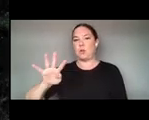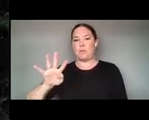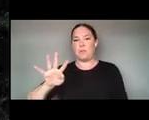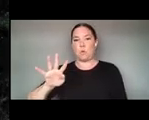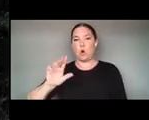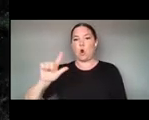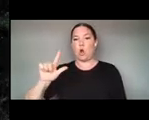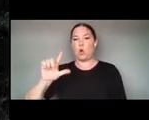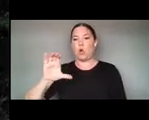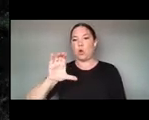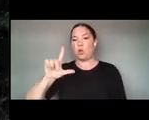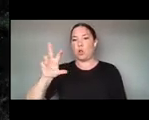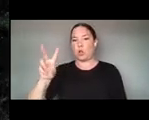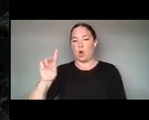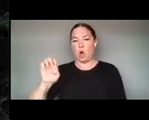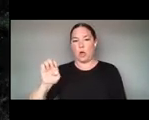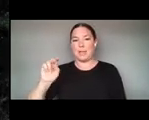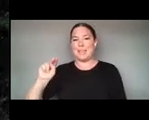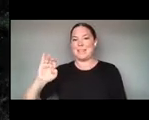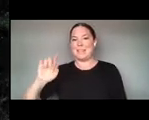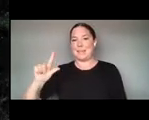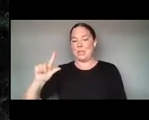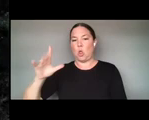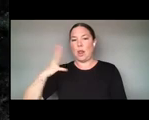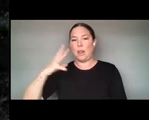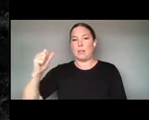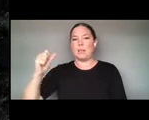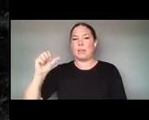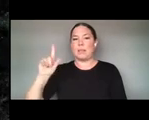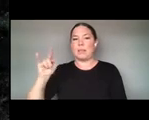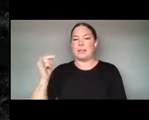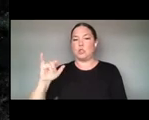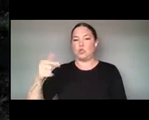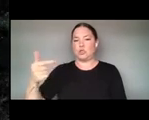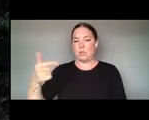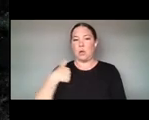WE USED PHOTOGRAMMETRY TO CAPTURE AND MEMORIALIZE THESE UNMARKED SITES.